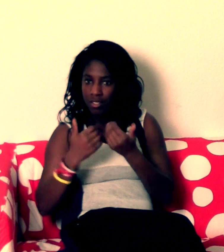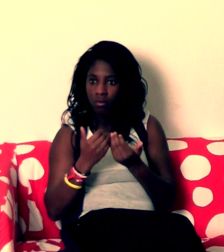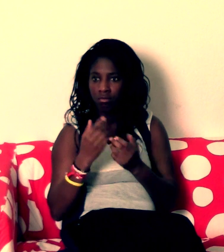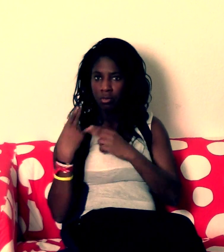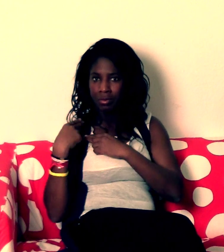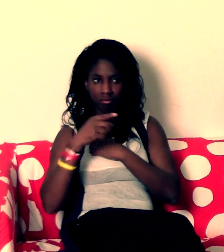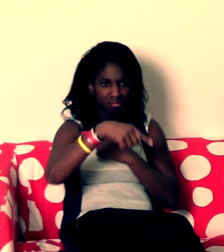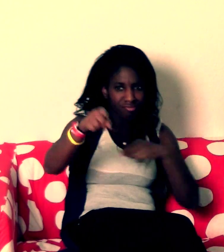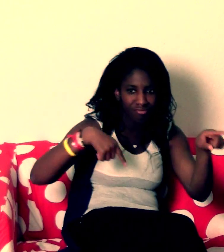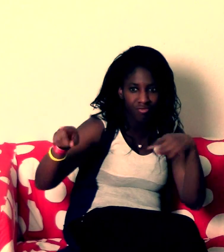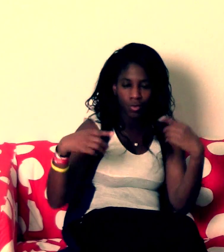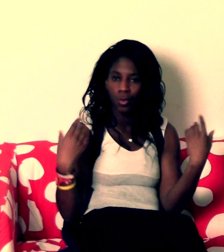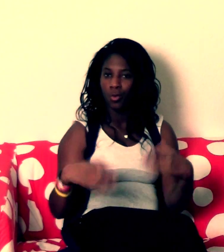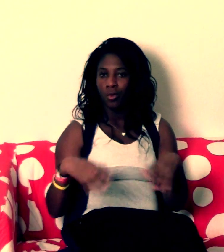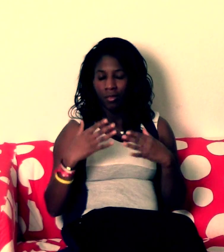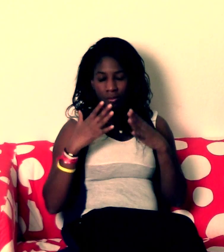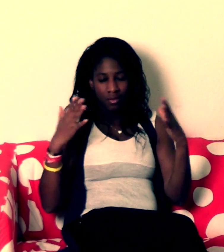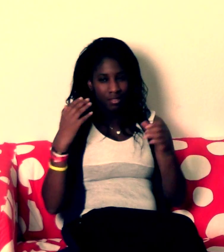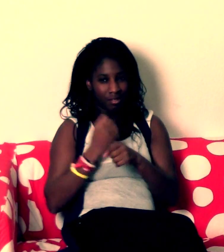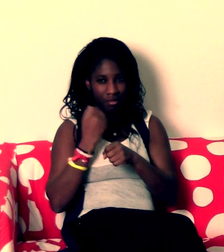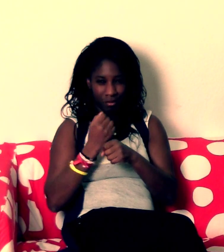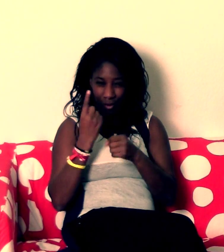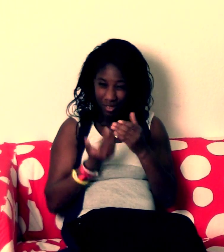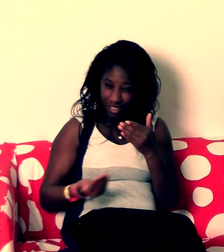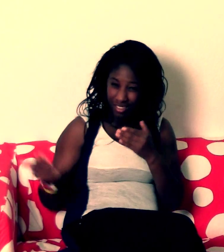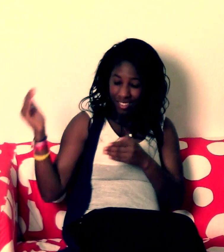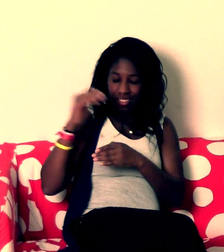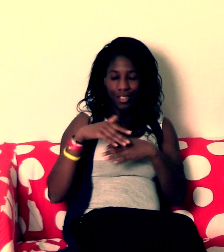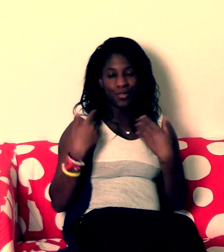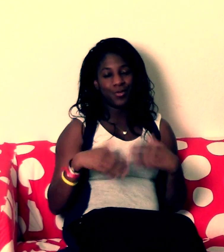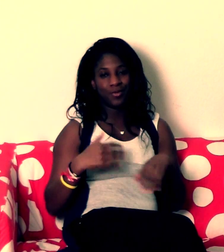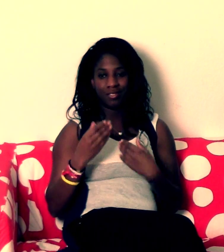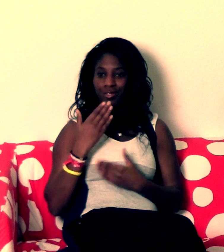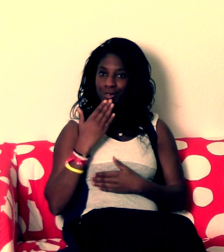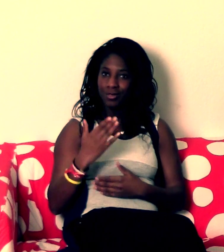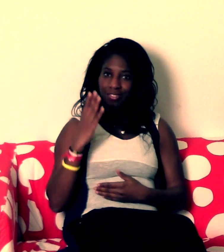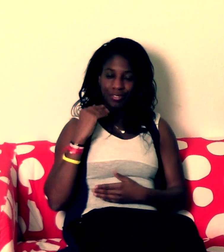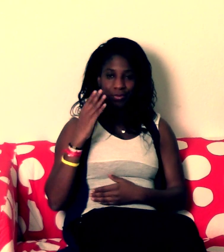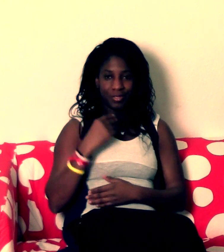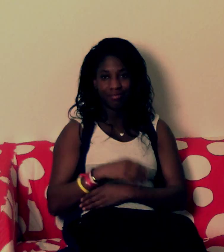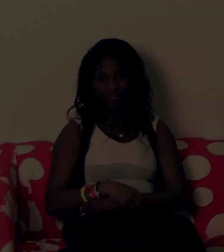and responsibilities to everyone. This was a massive job but it was such a great experience.